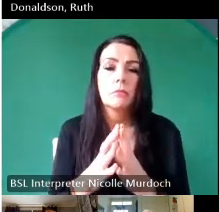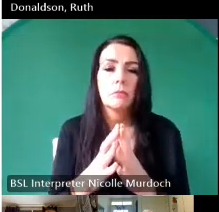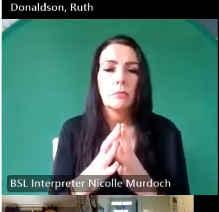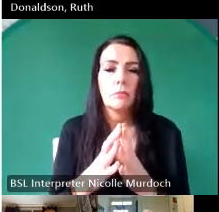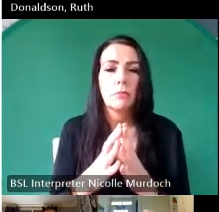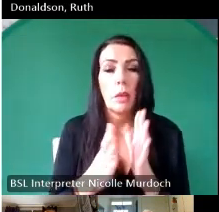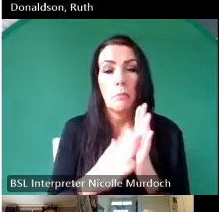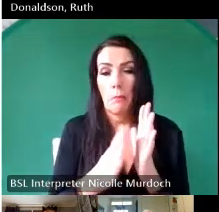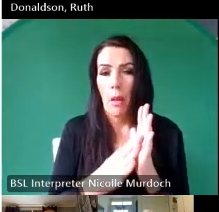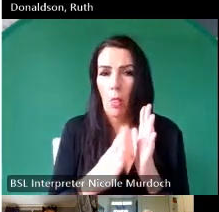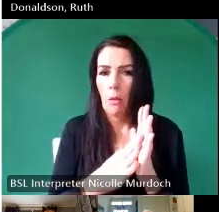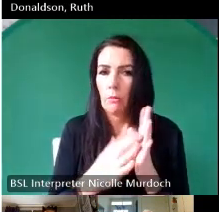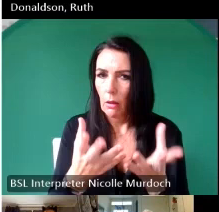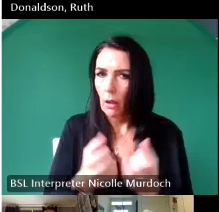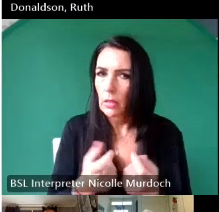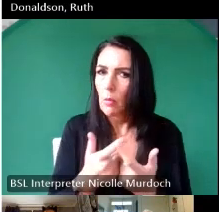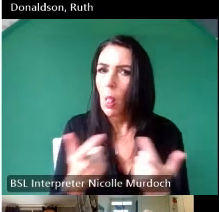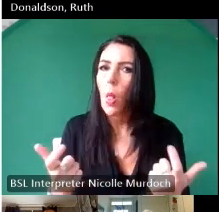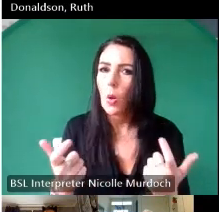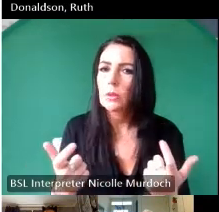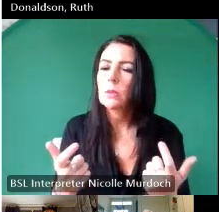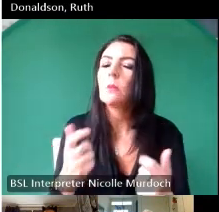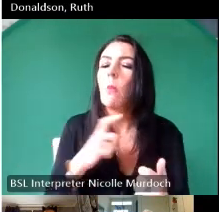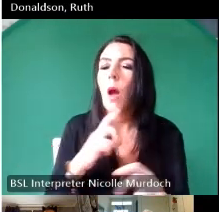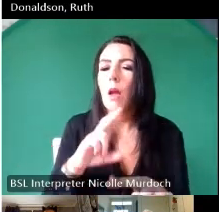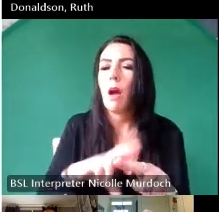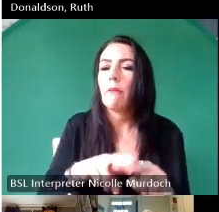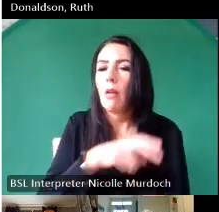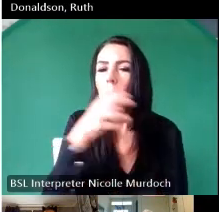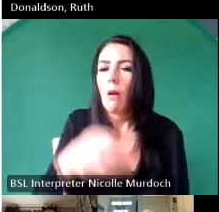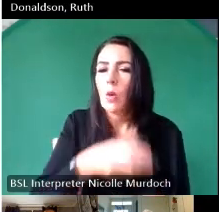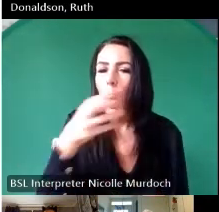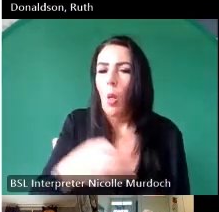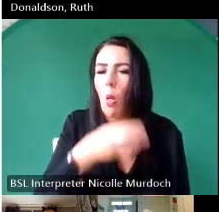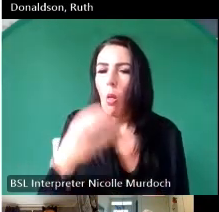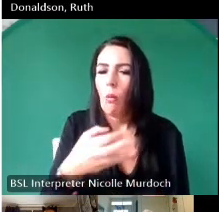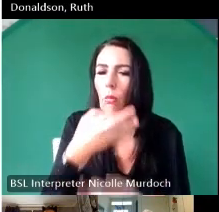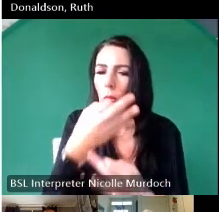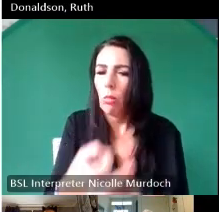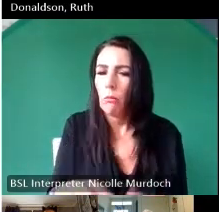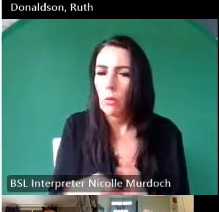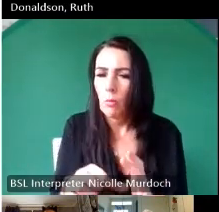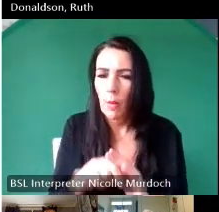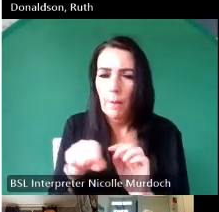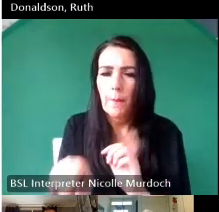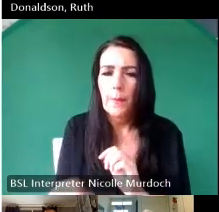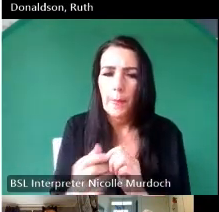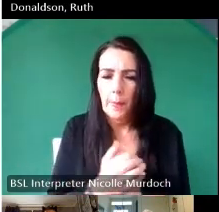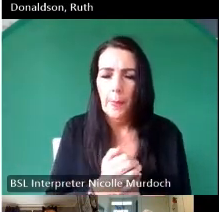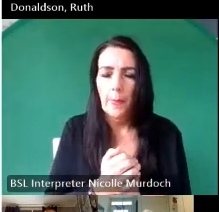with quite a lot because my father was alcoholic and uh it was part and parcel for me to listen